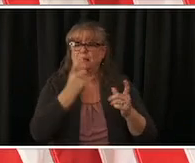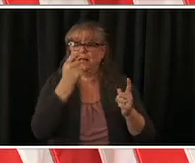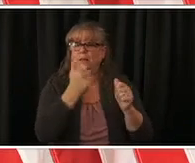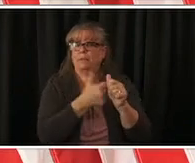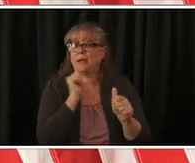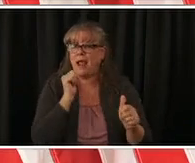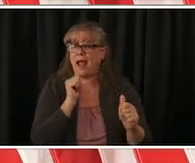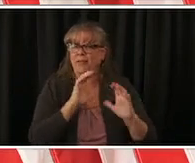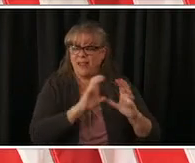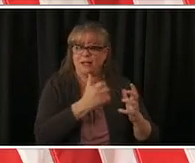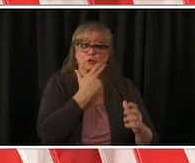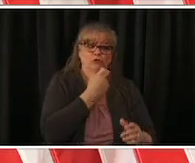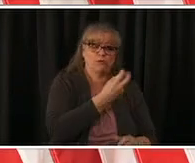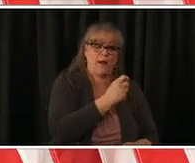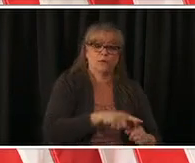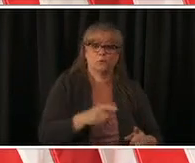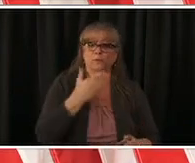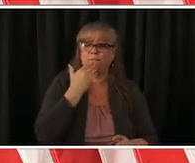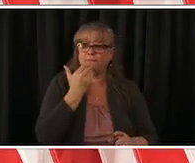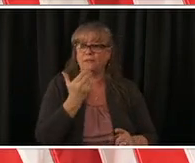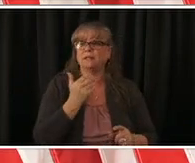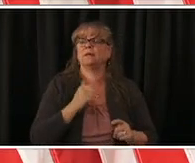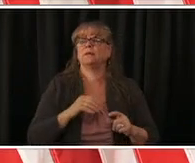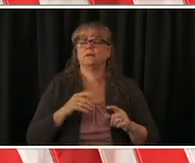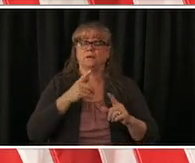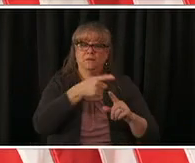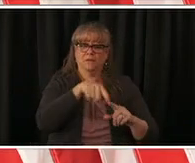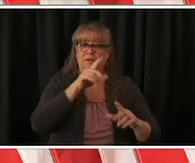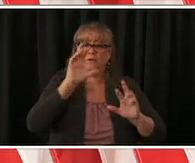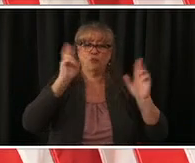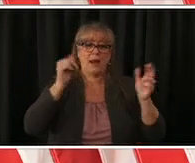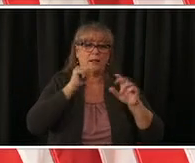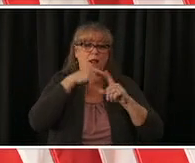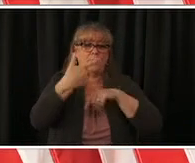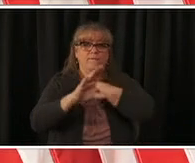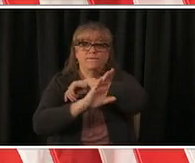be available for fall that would be next winter at the earliest but um we're hopeful that the